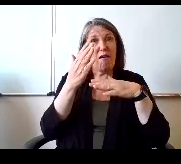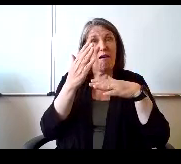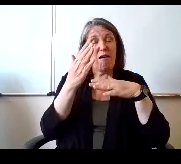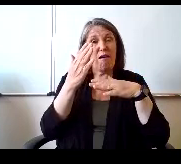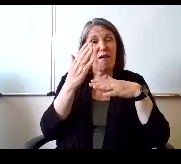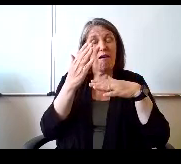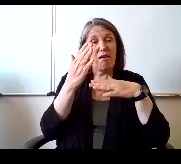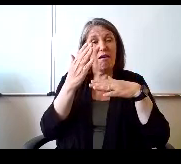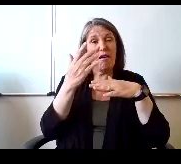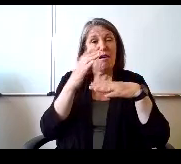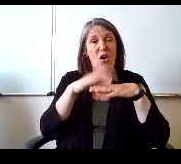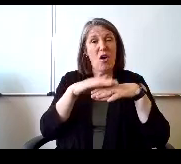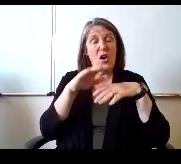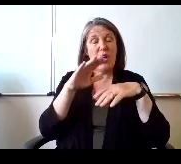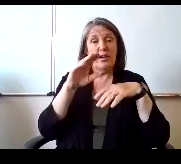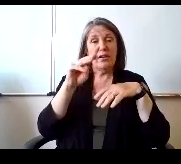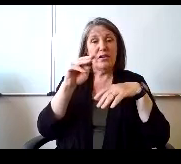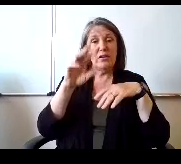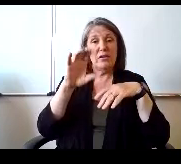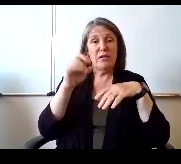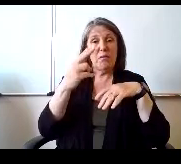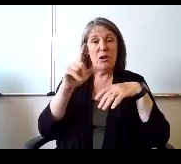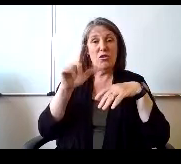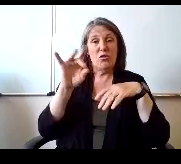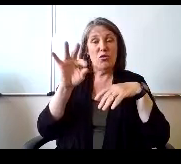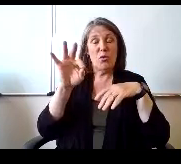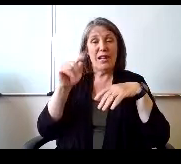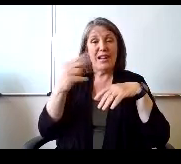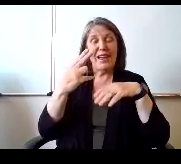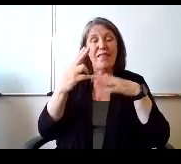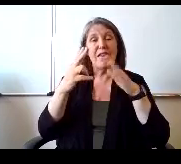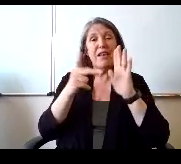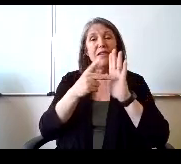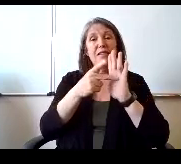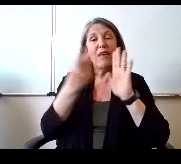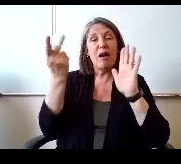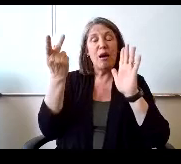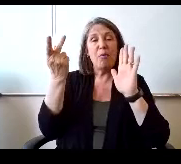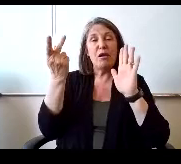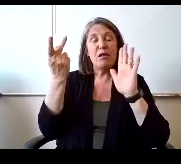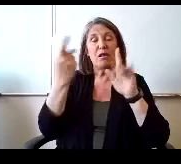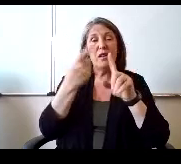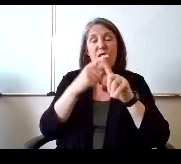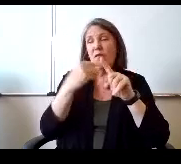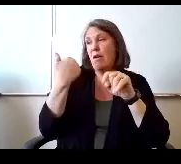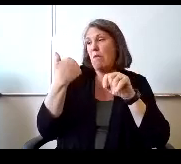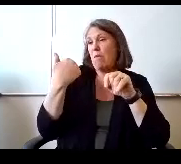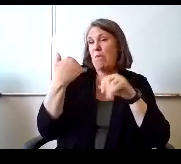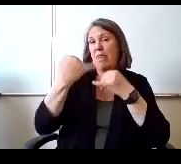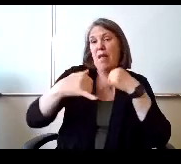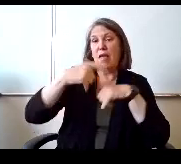the 29th double. From the last time I was here,